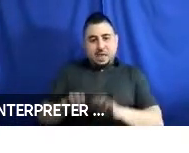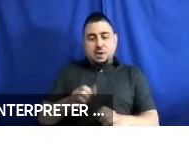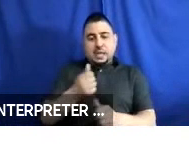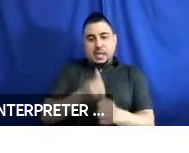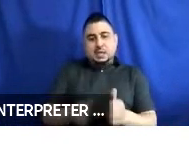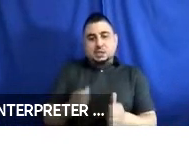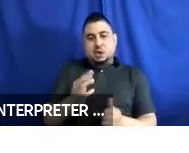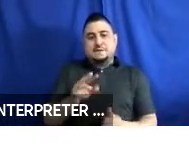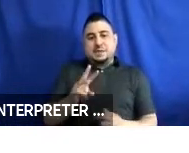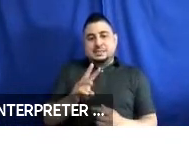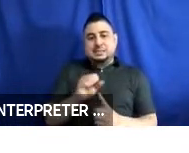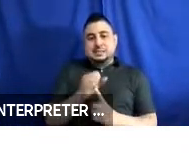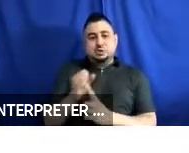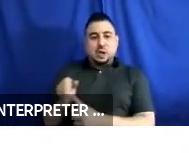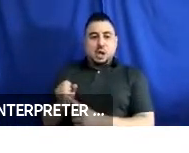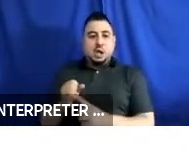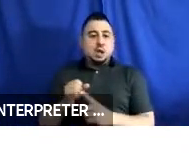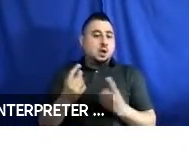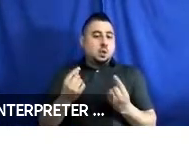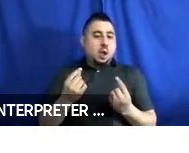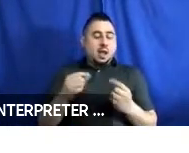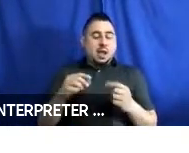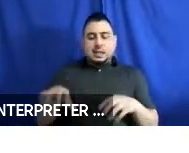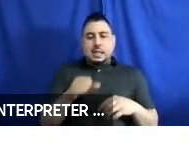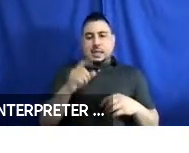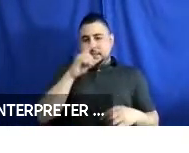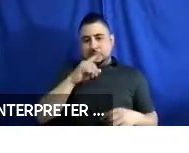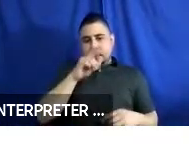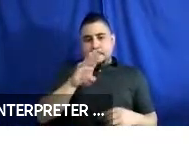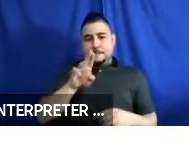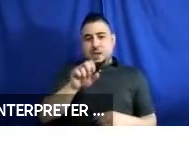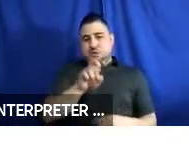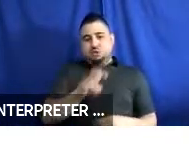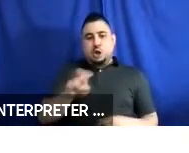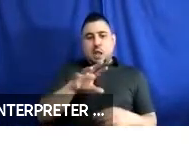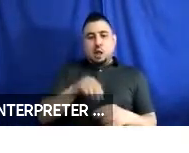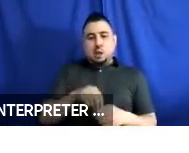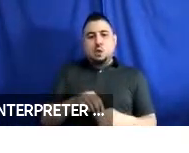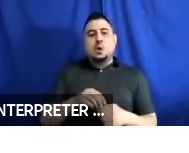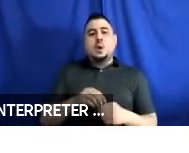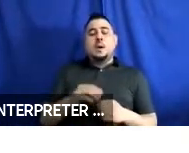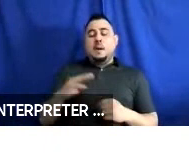six conditions by undertaking a simulated bus journey that included boarding from a